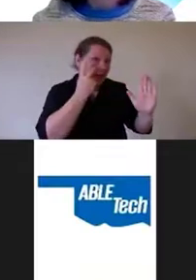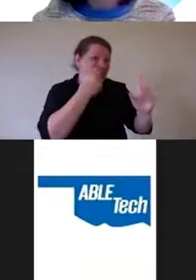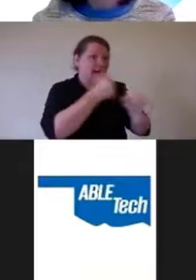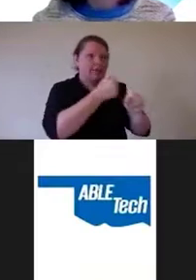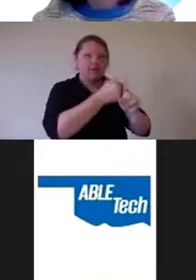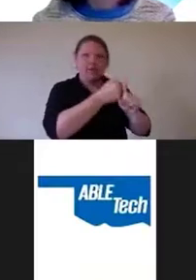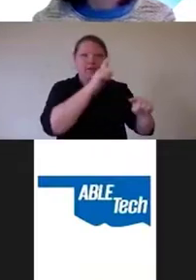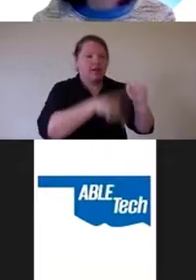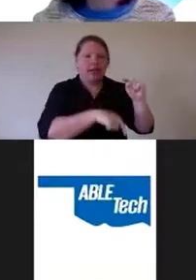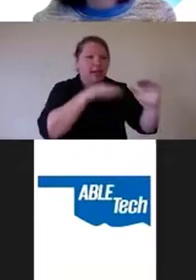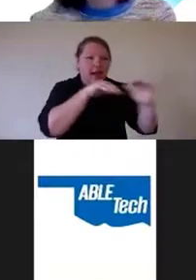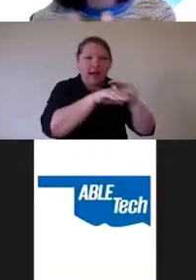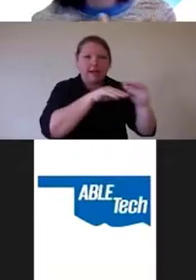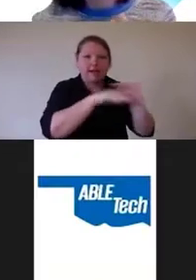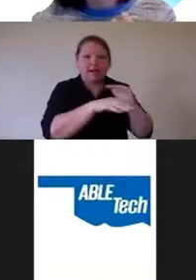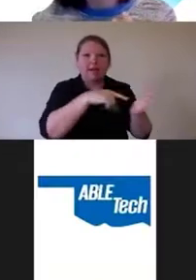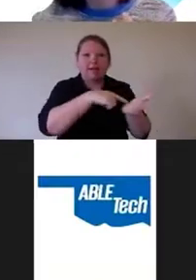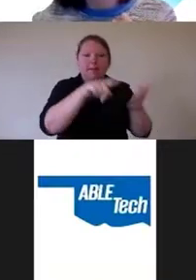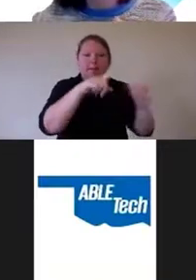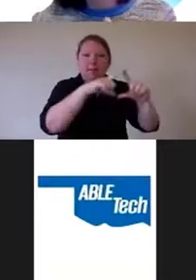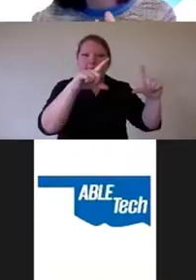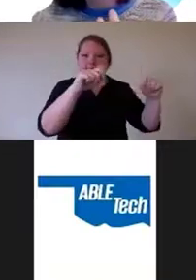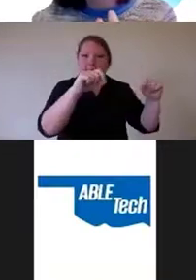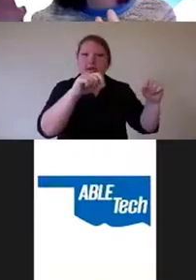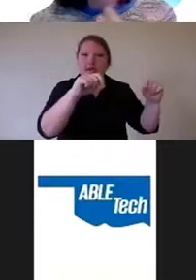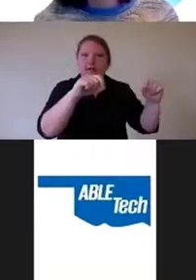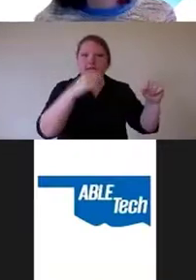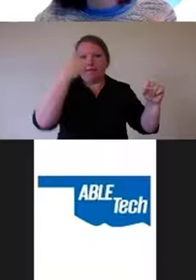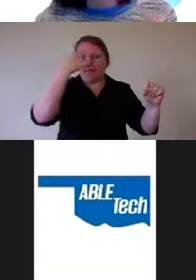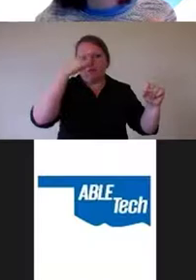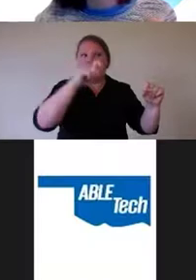which he needed to do to prove his income for a new rental.